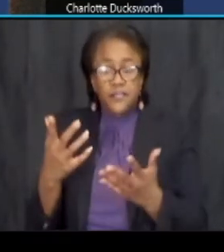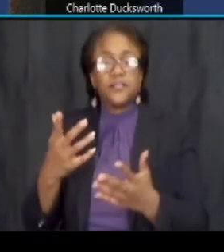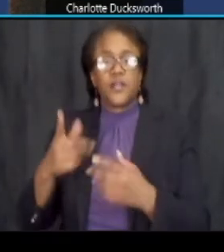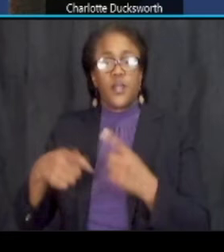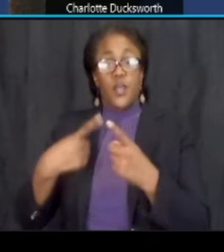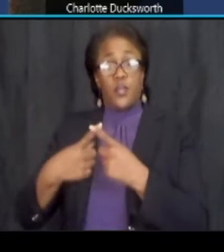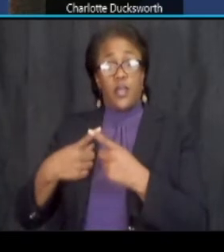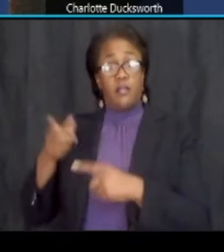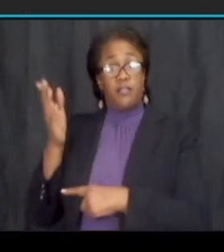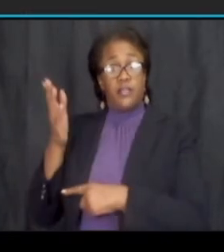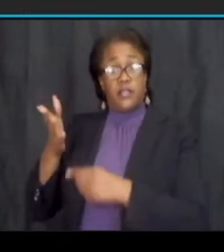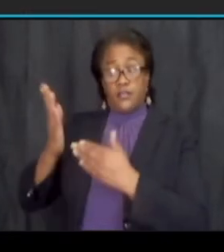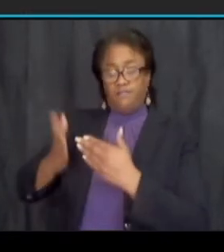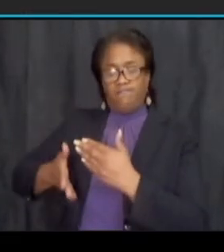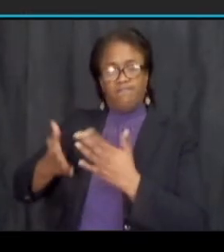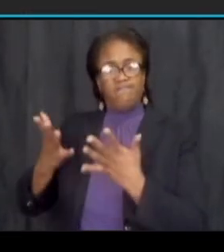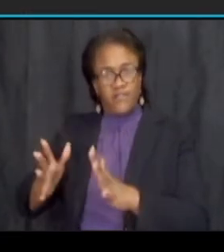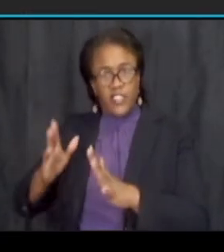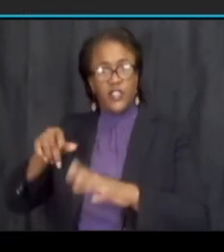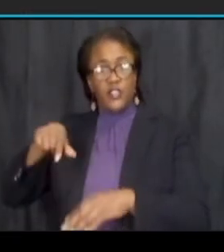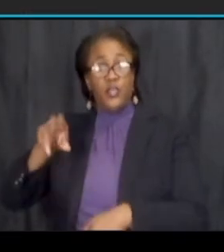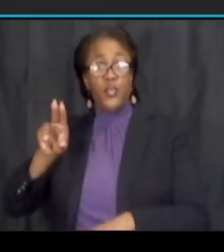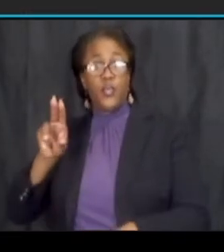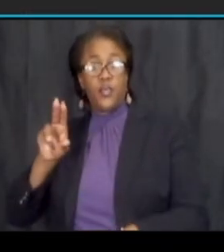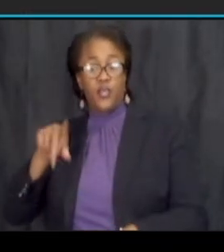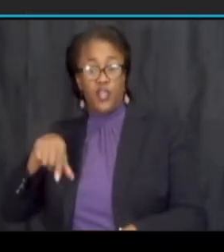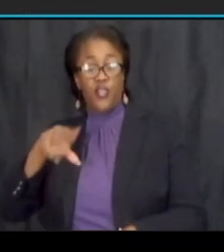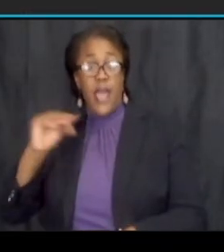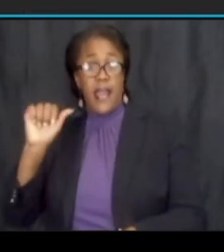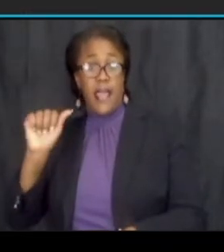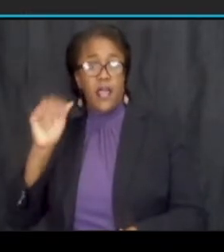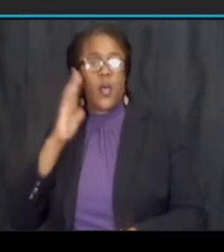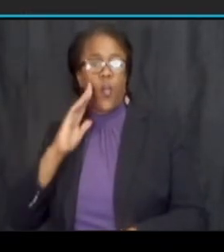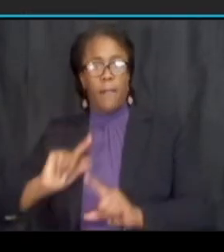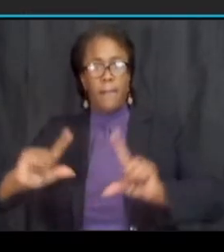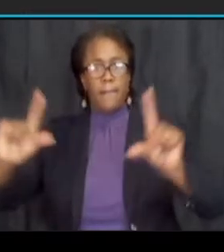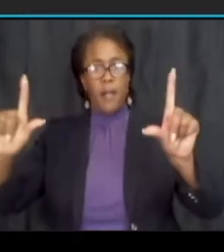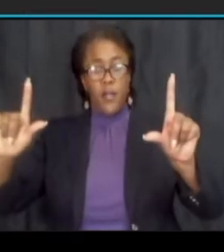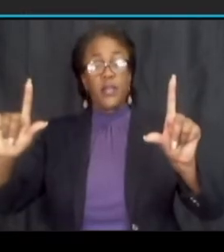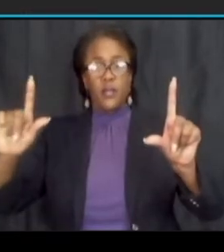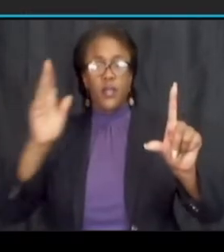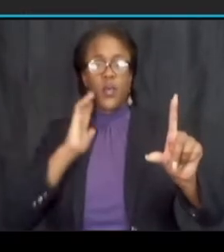is over and we're finished with the q a you will see a pop-up window and it will take you directly